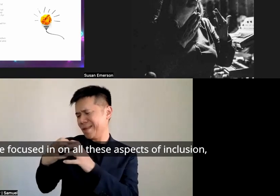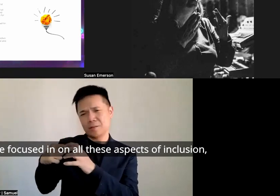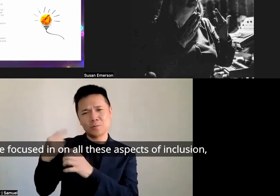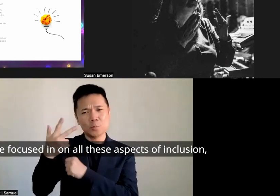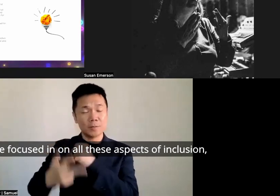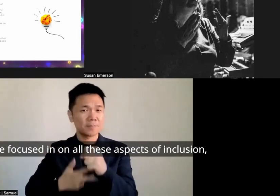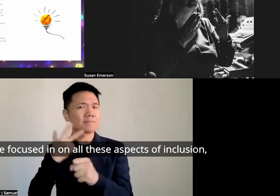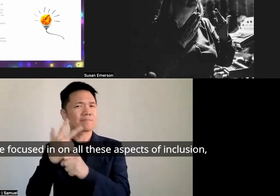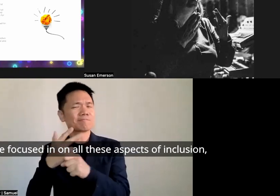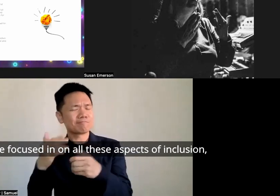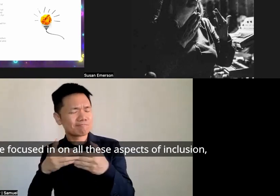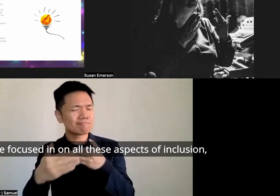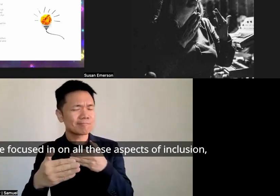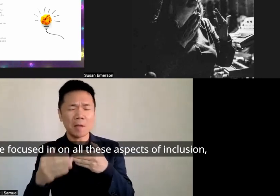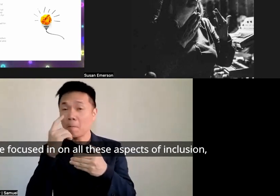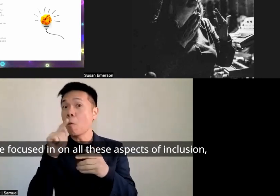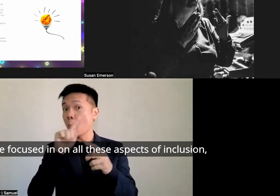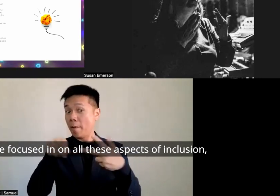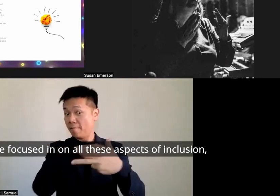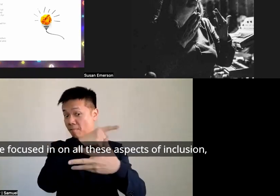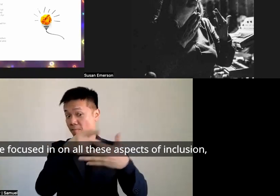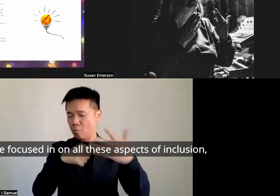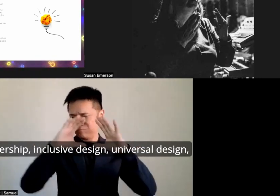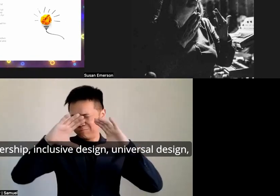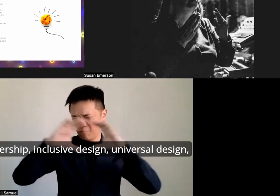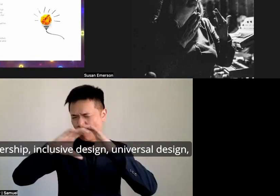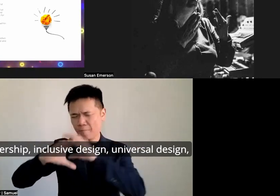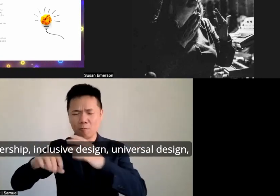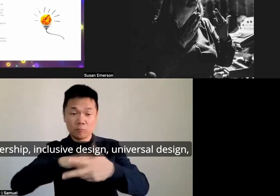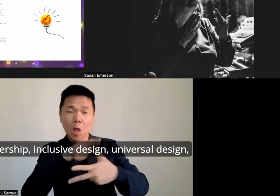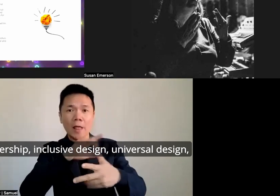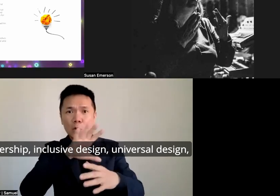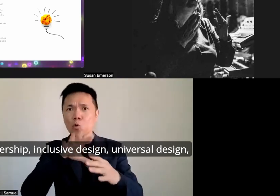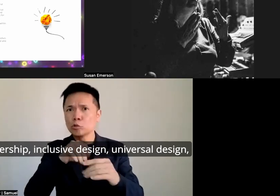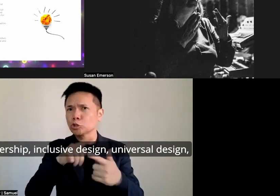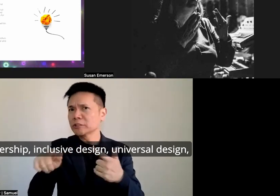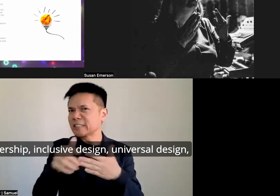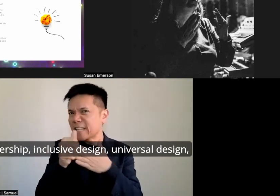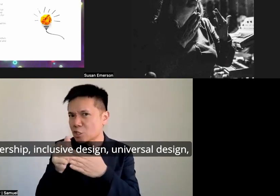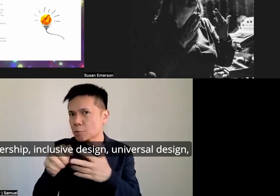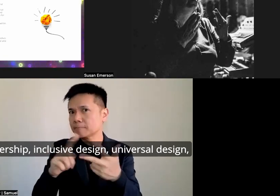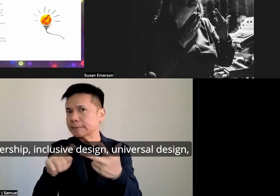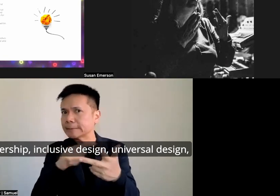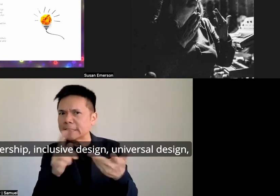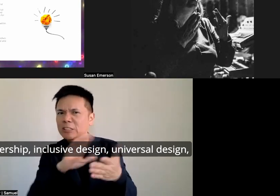uh but we're focused in on all these aspects of inclusion leadership uh inclusive design Universal